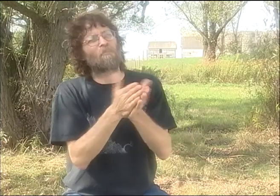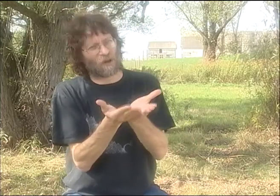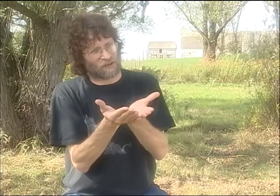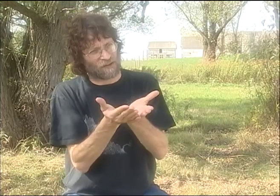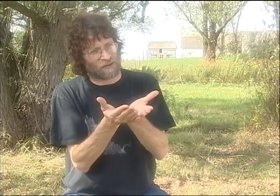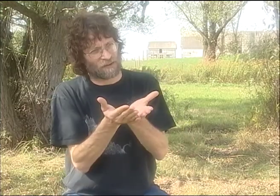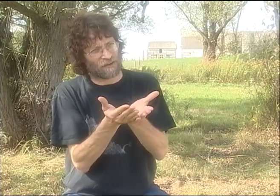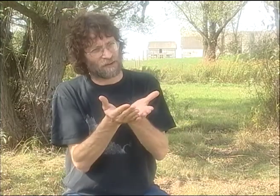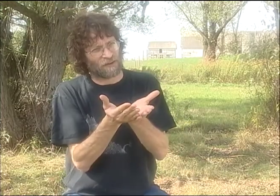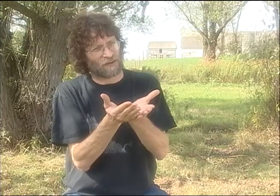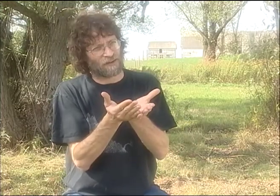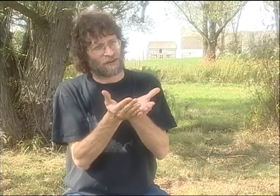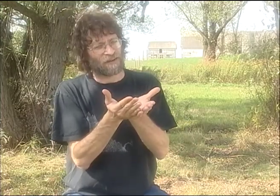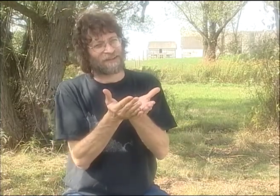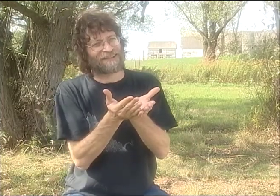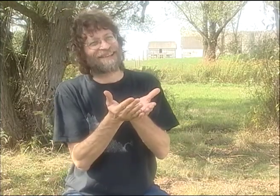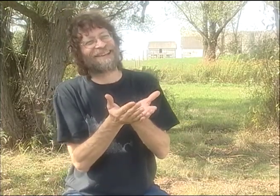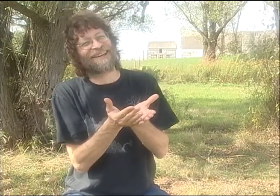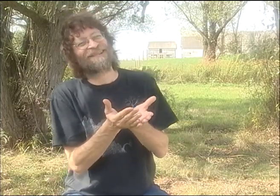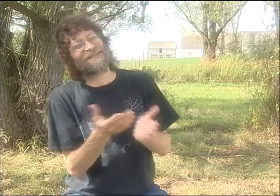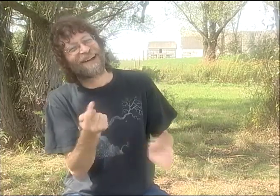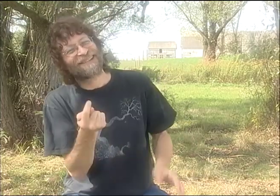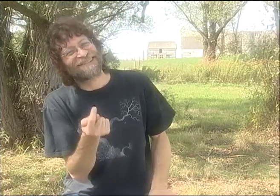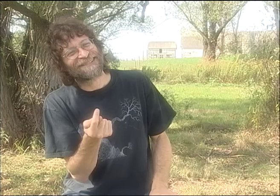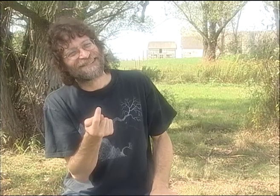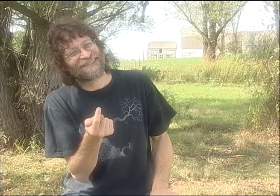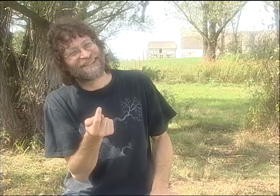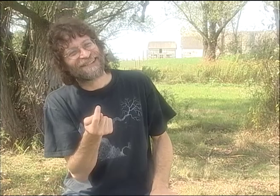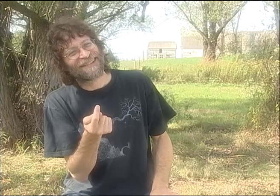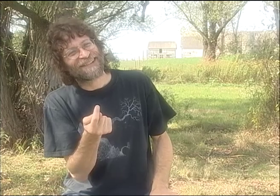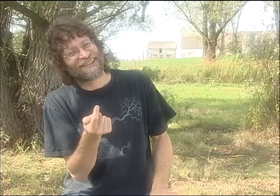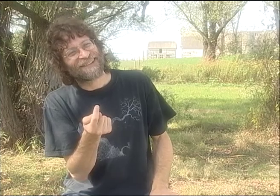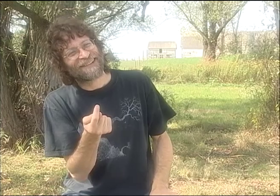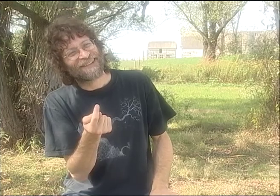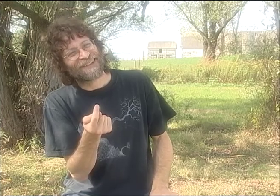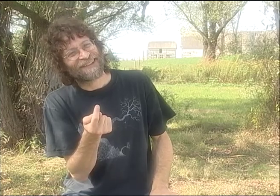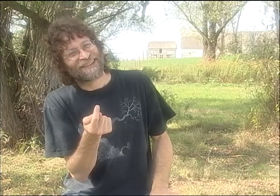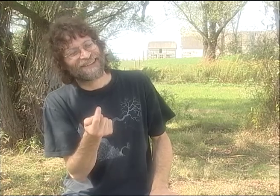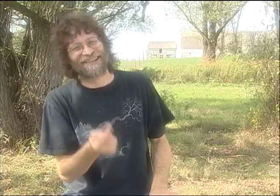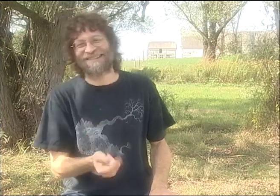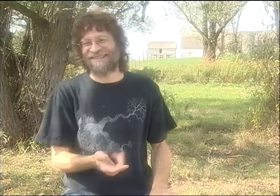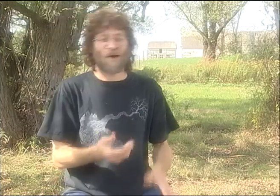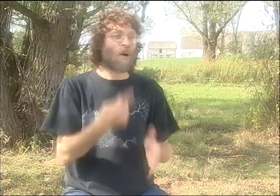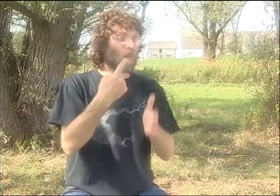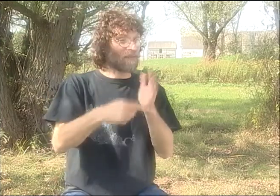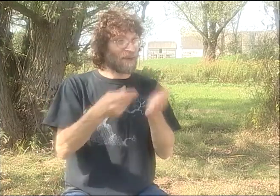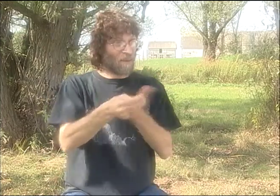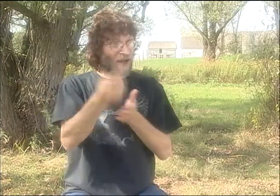WE WERE AT A PLACE HERE IN ROCHESTER CALLED WRITERS AND BOOKS. WHAT?